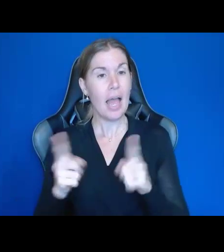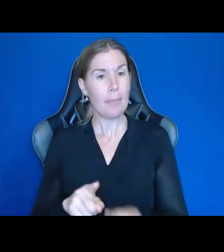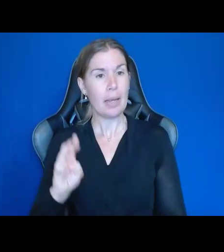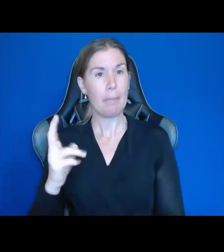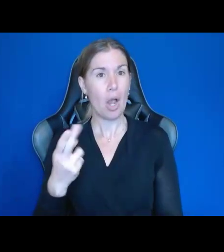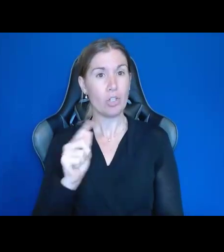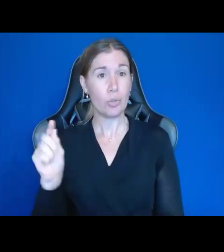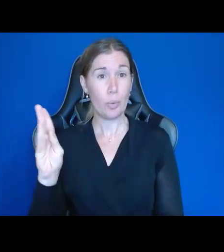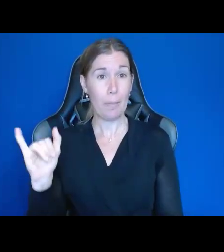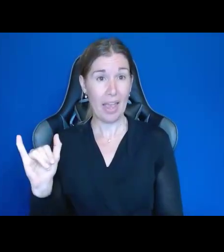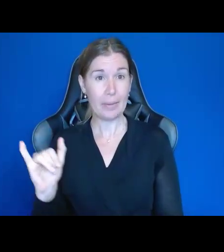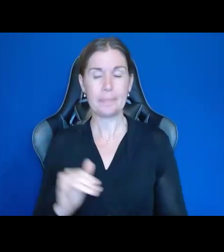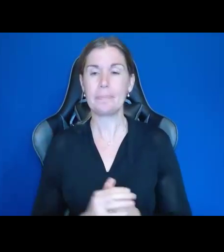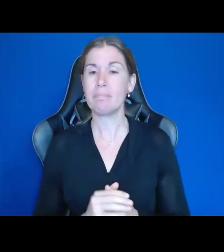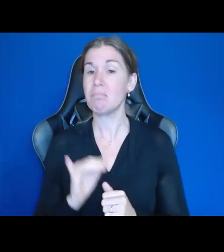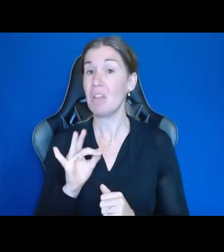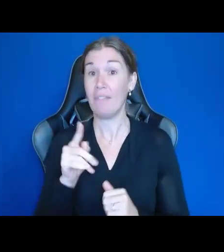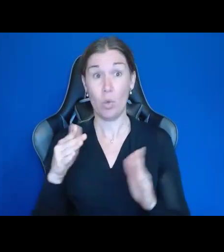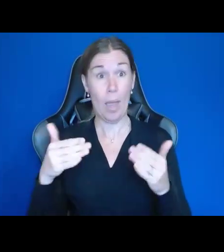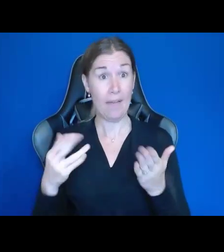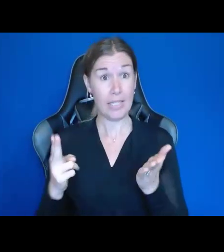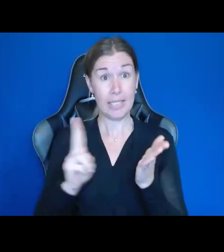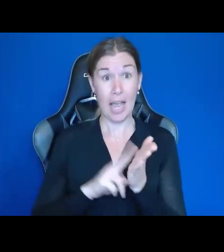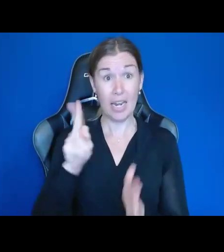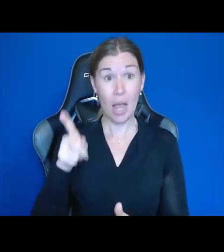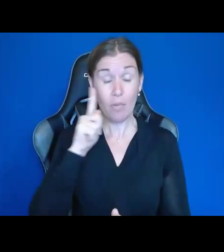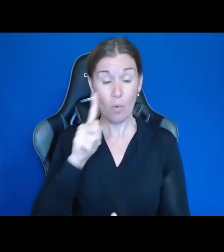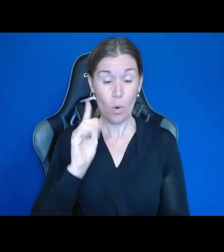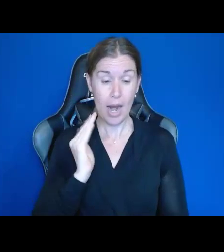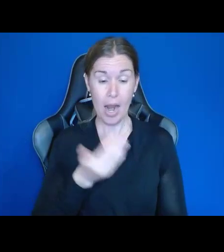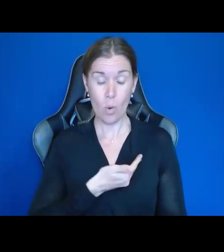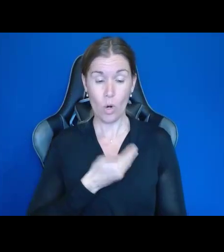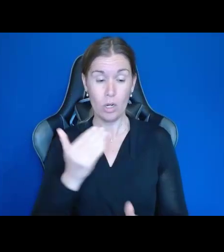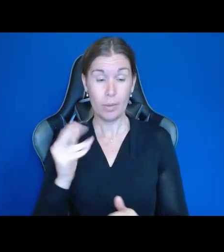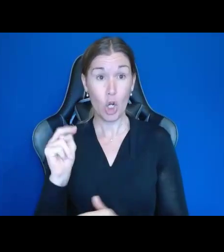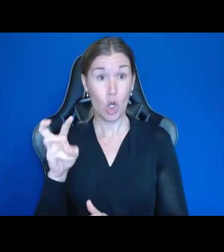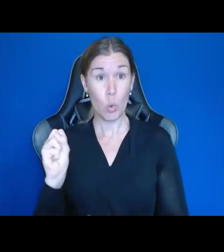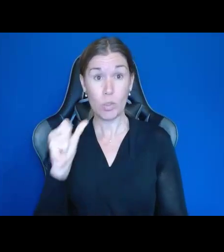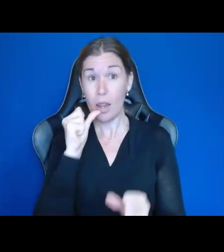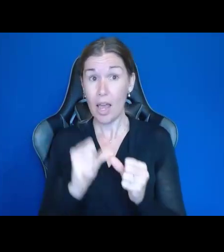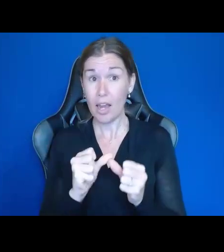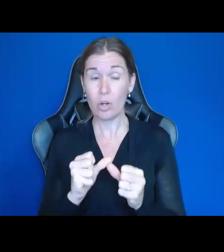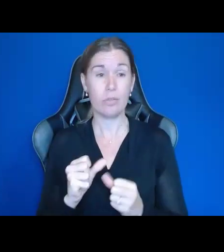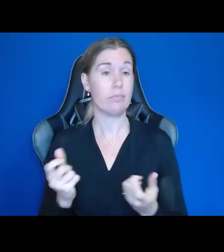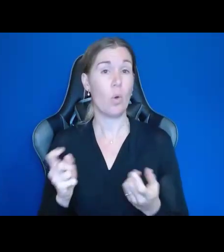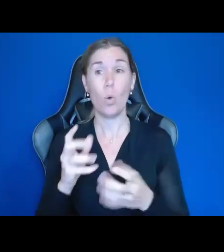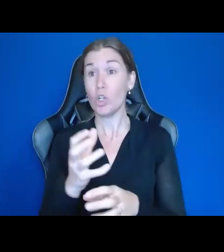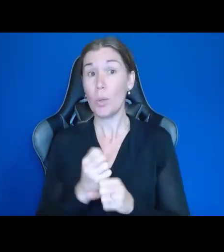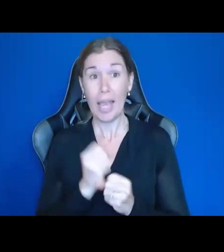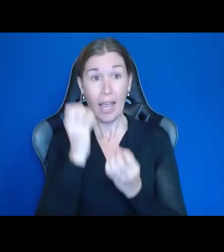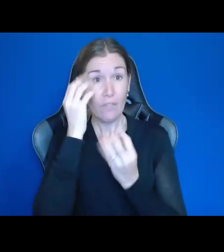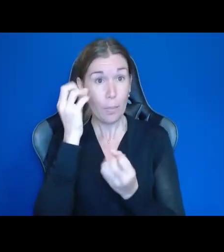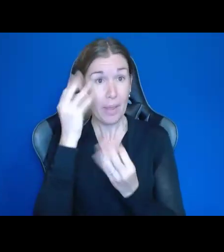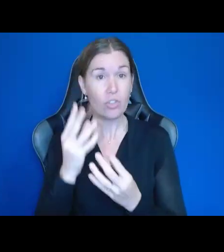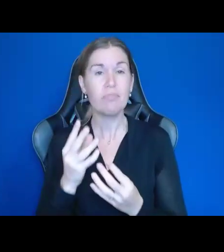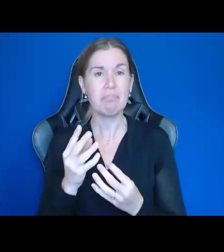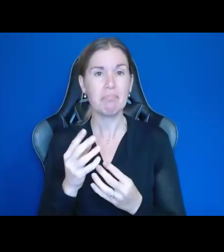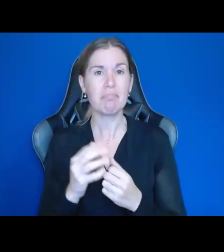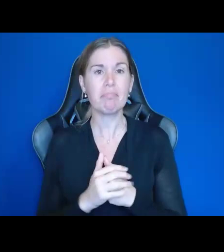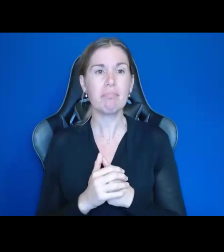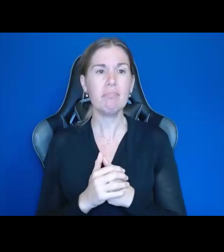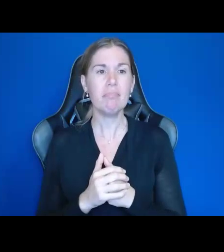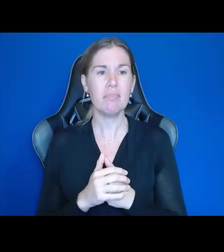If you're not already signed up for our newsletter or to get information, Lexi just popped in